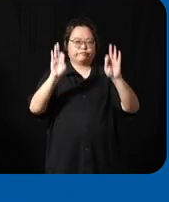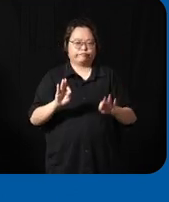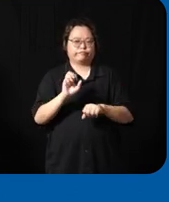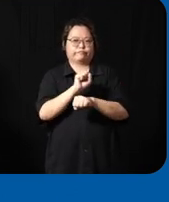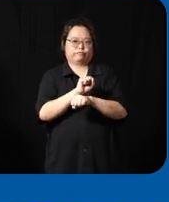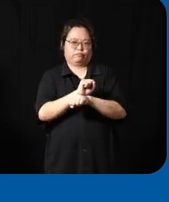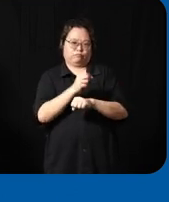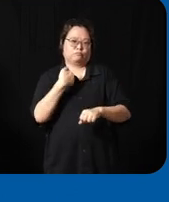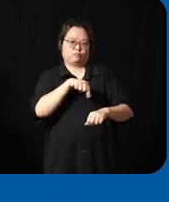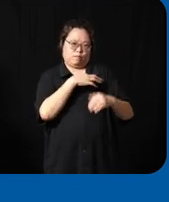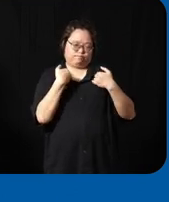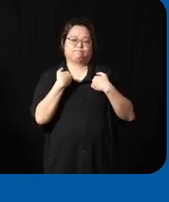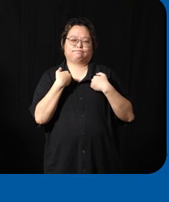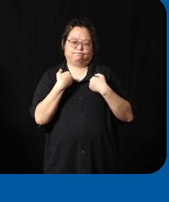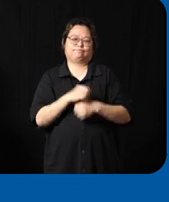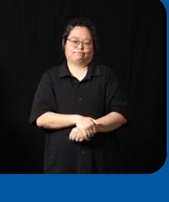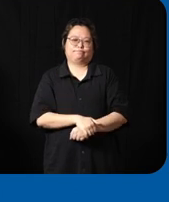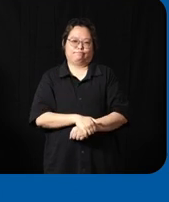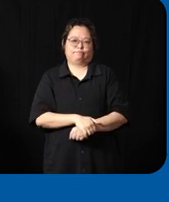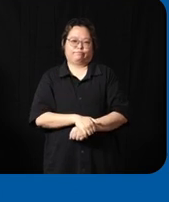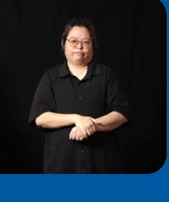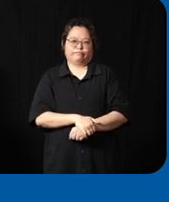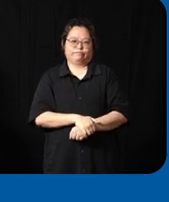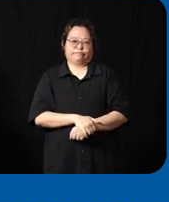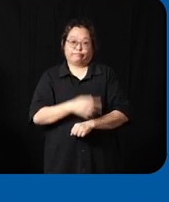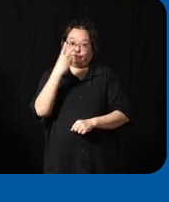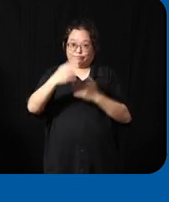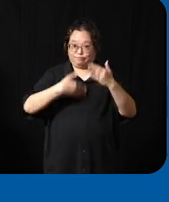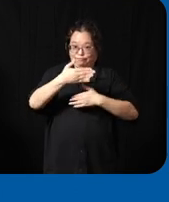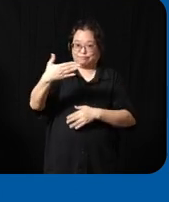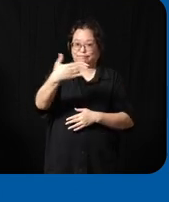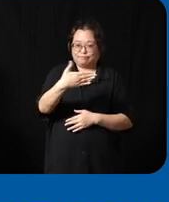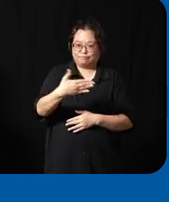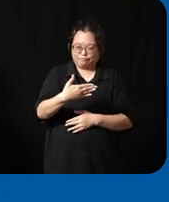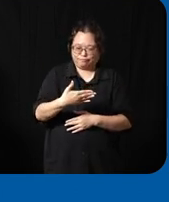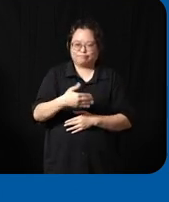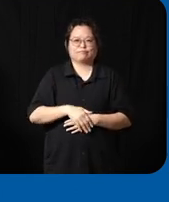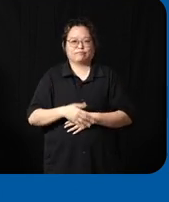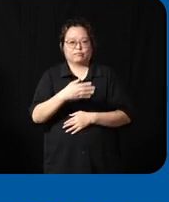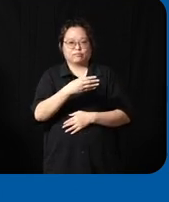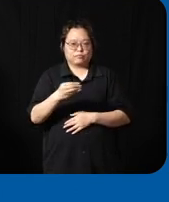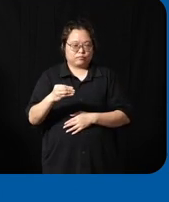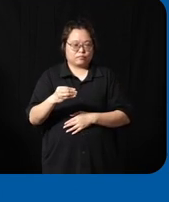actually employ which you're going to see in the next slide but of course I'll also voice it out